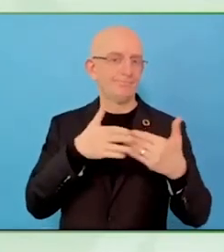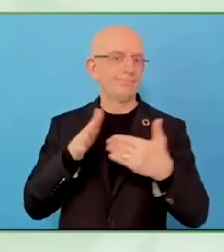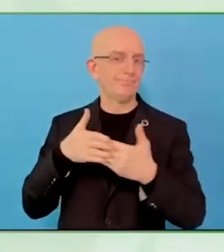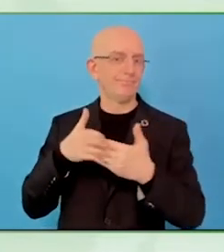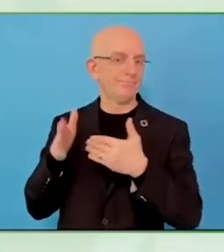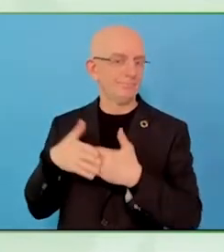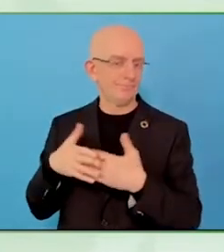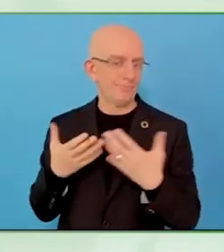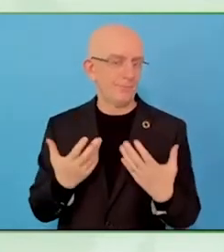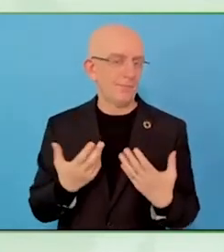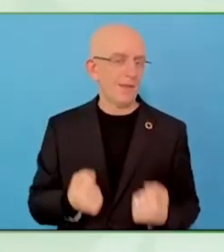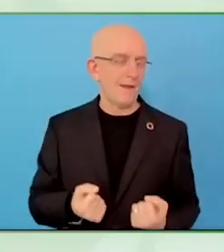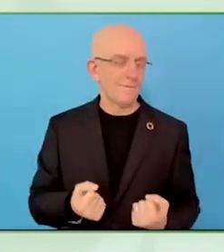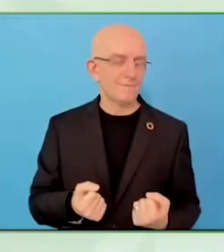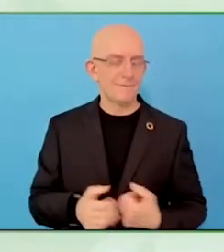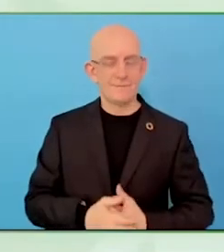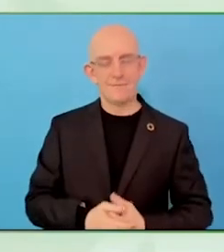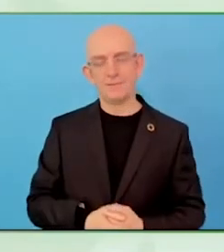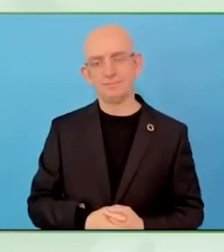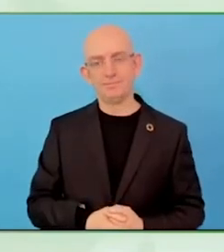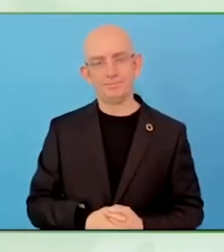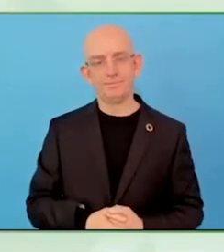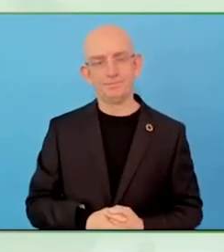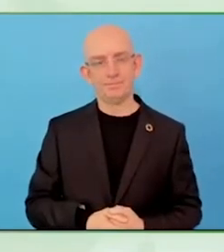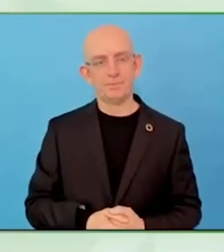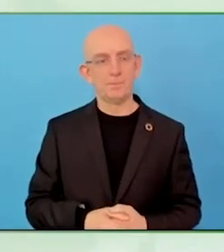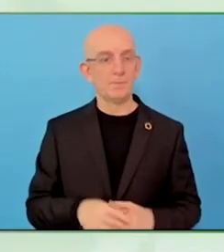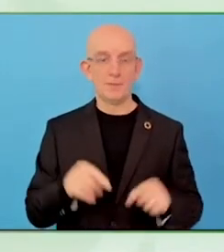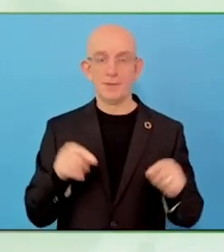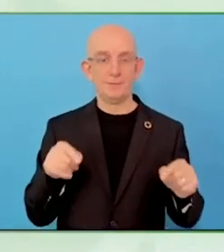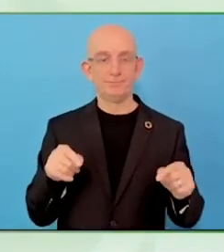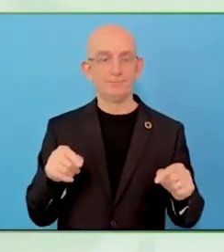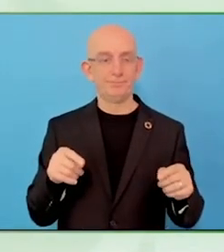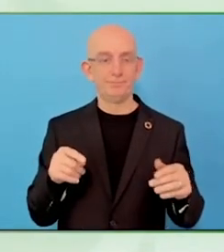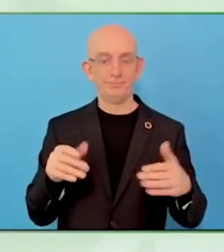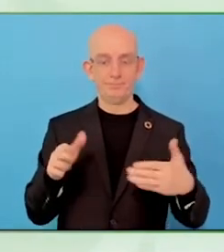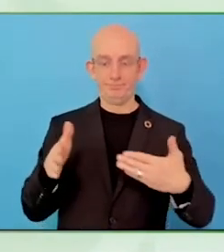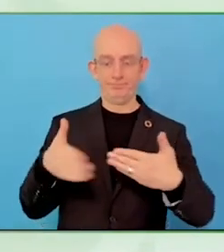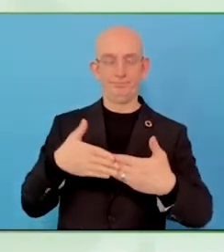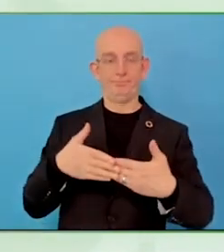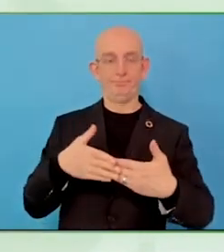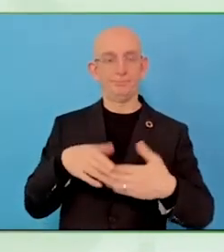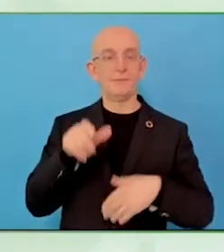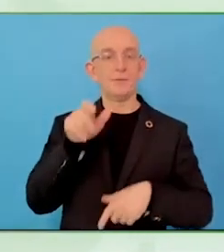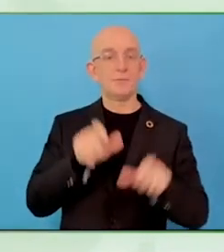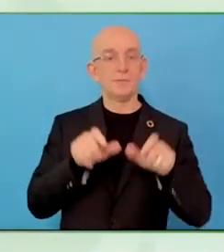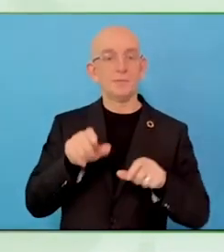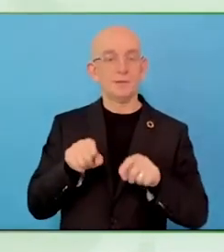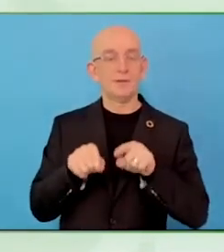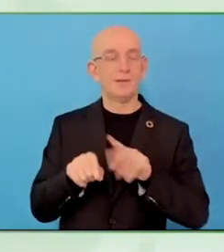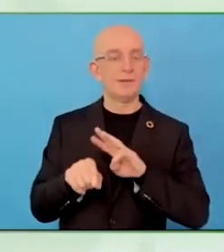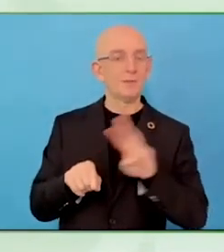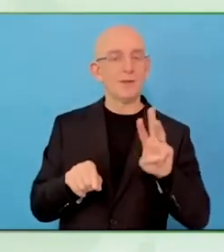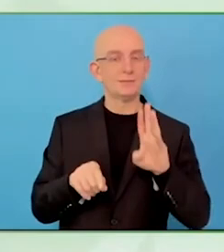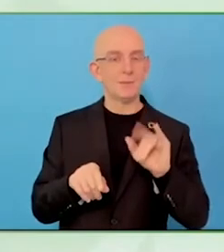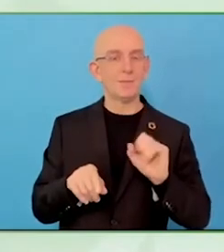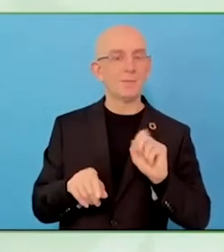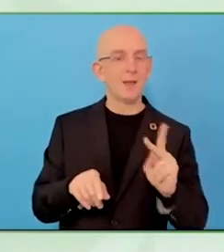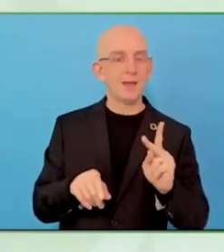I would like you to volunteer one piece of wisdom that you have